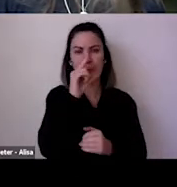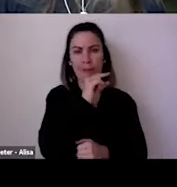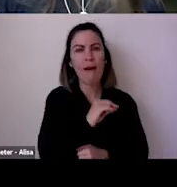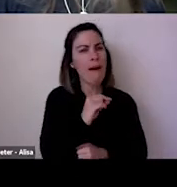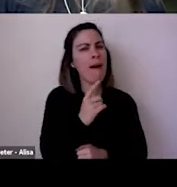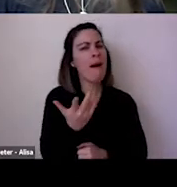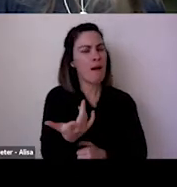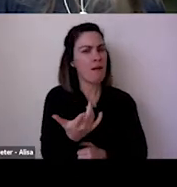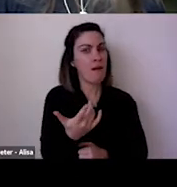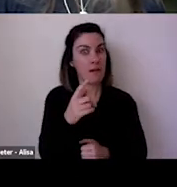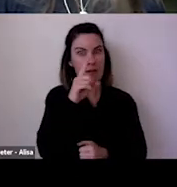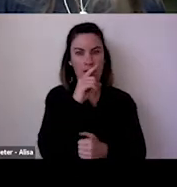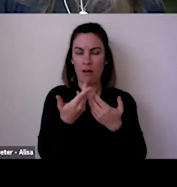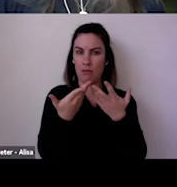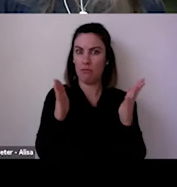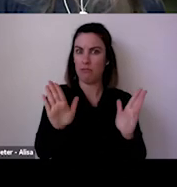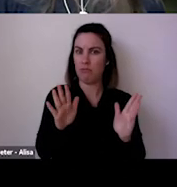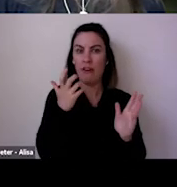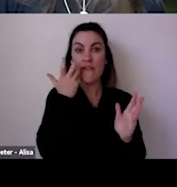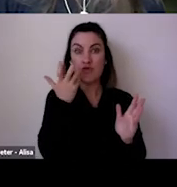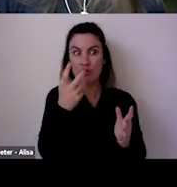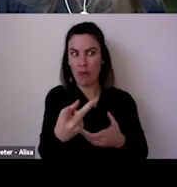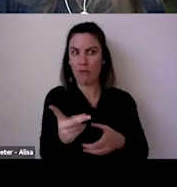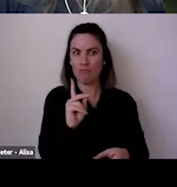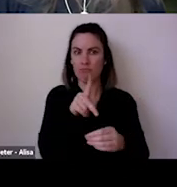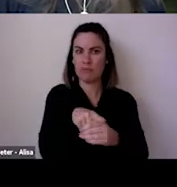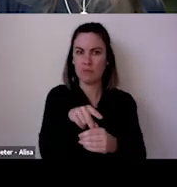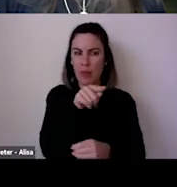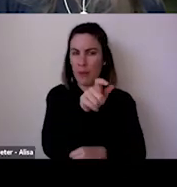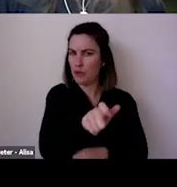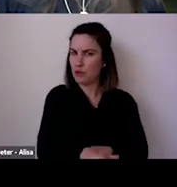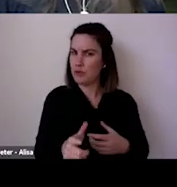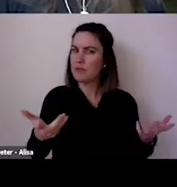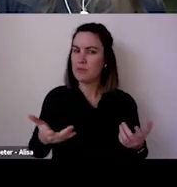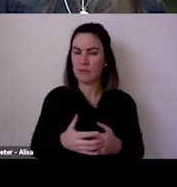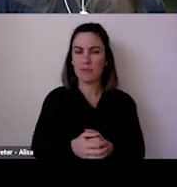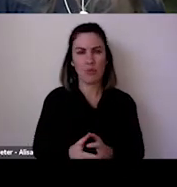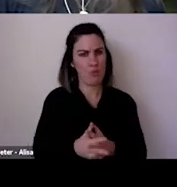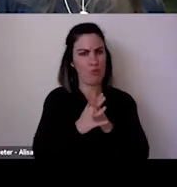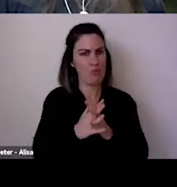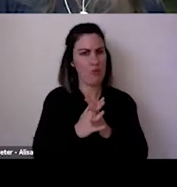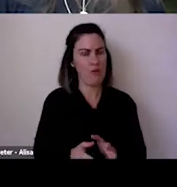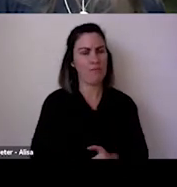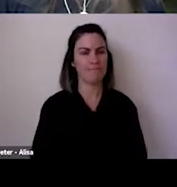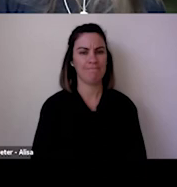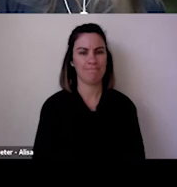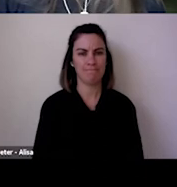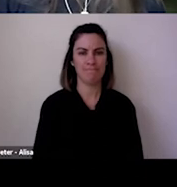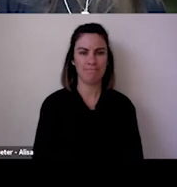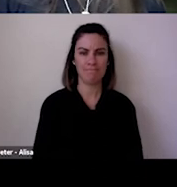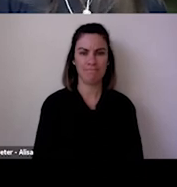Alan, have you got any advice that you can bring for our Australian audience today based